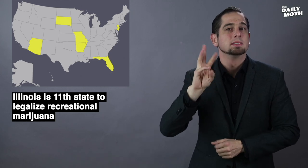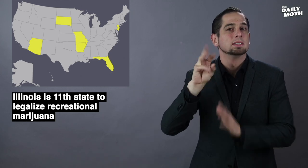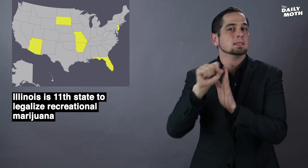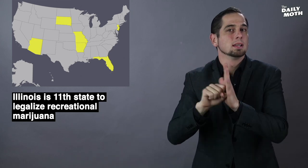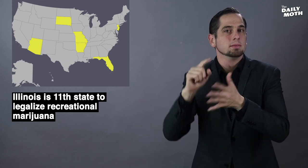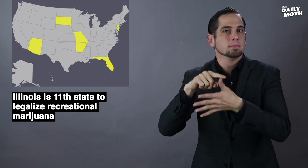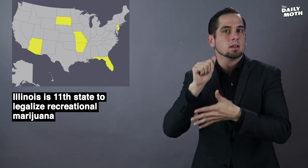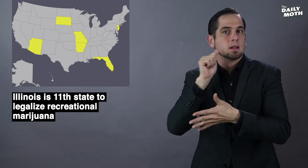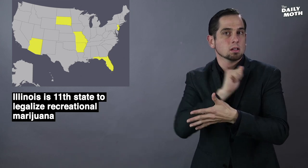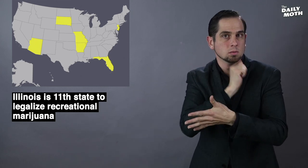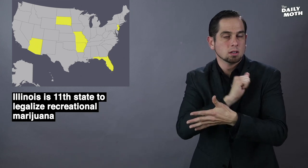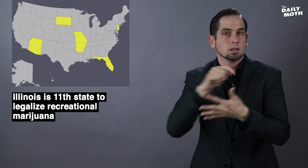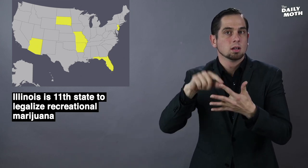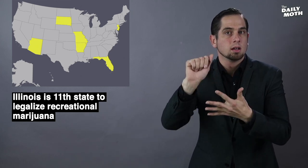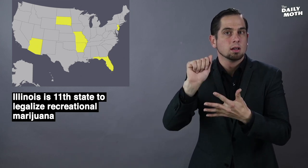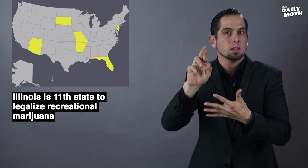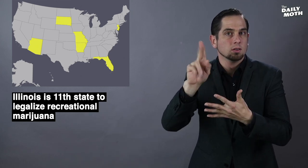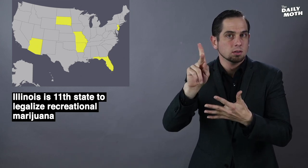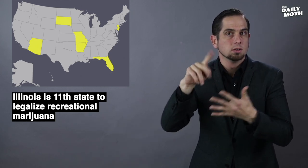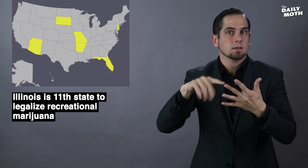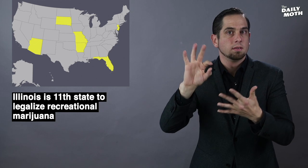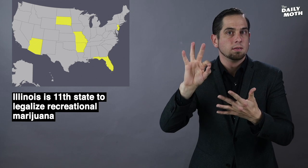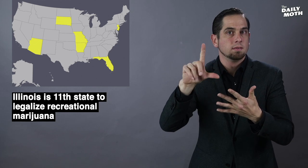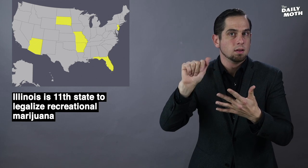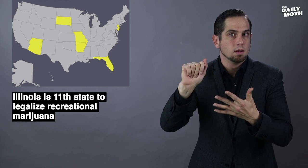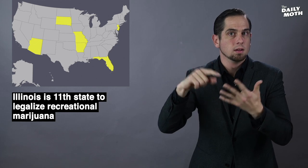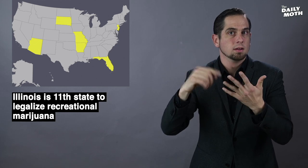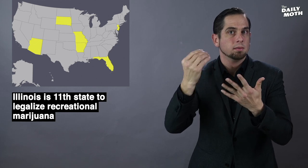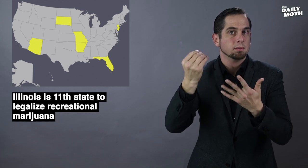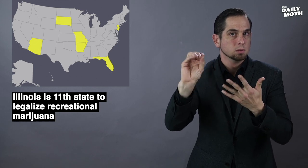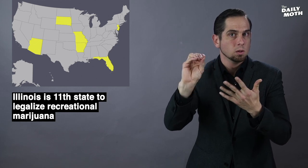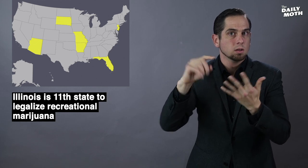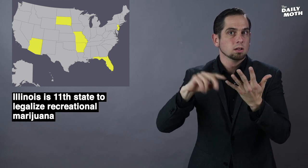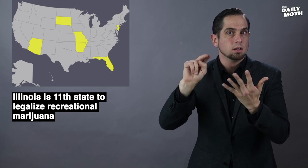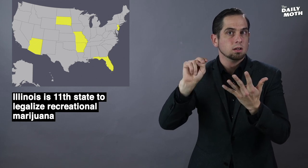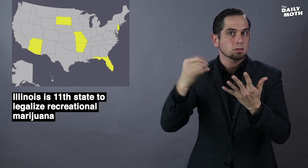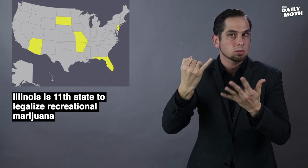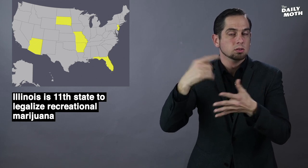Arizona, Arkansas, Florida, Missouri, New Jersey,